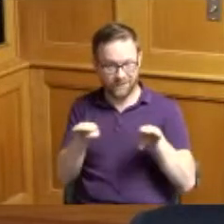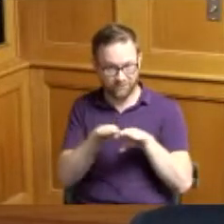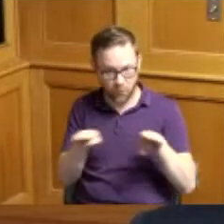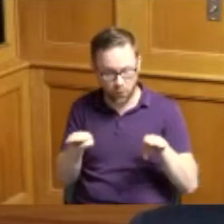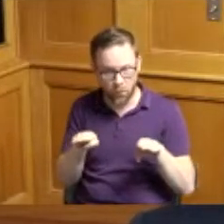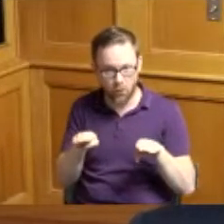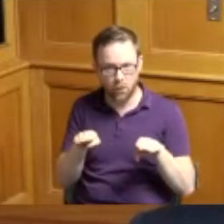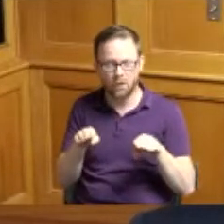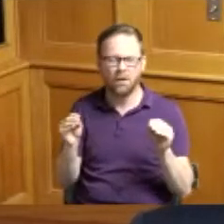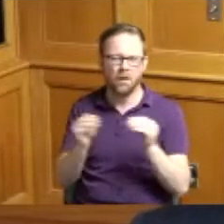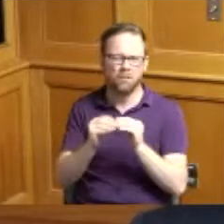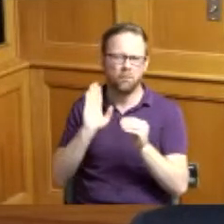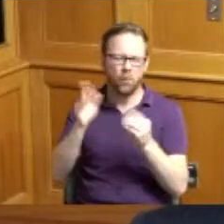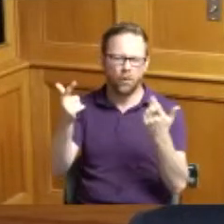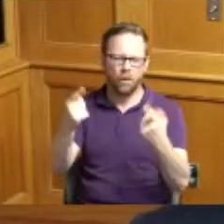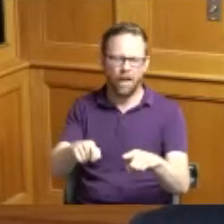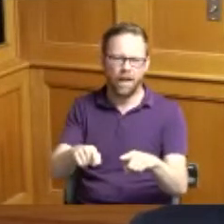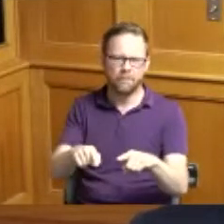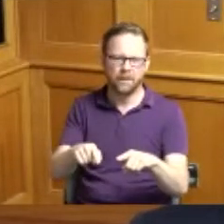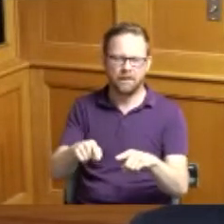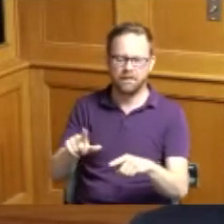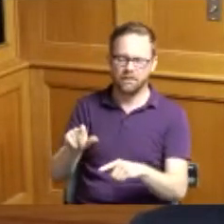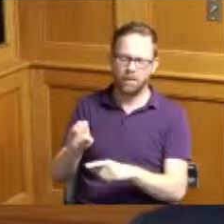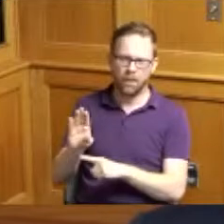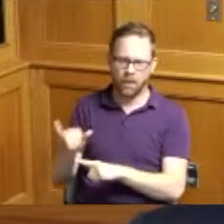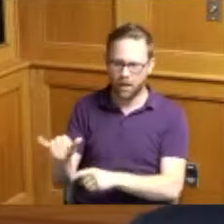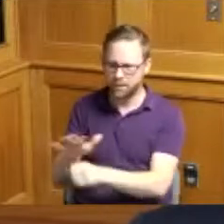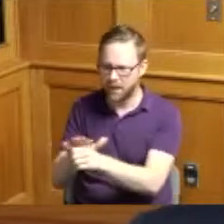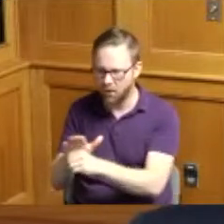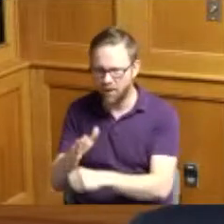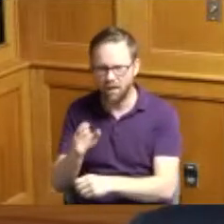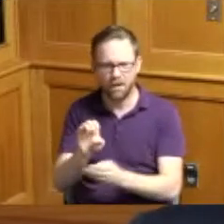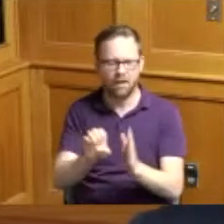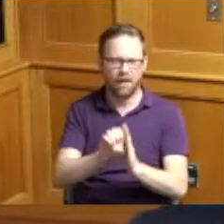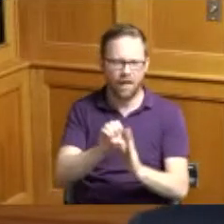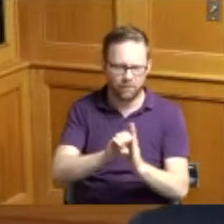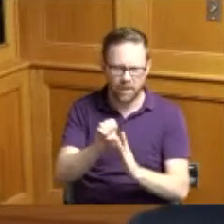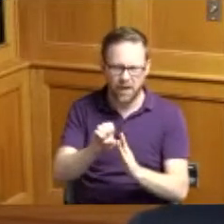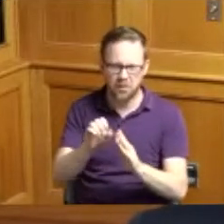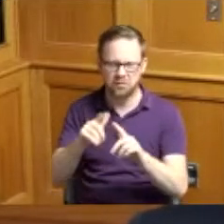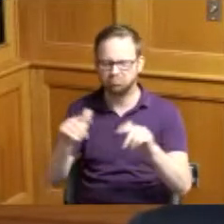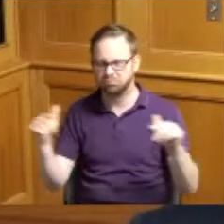some more being done down in our in our lobby and some of our elevators Etc and I just want to